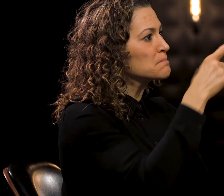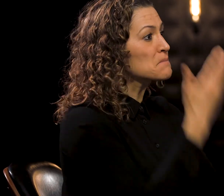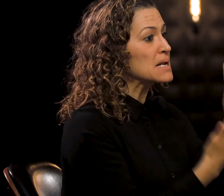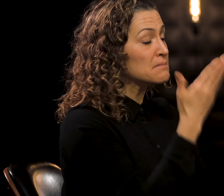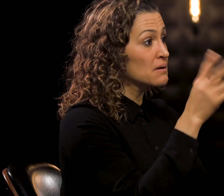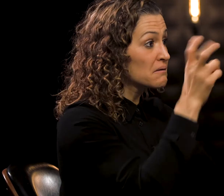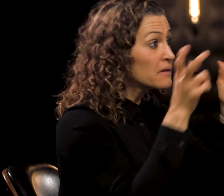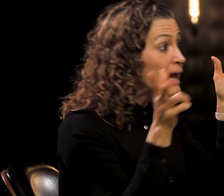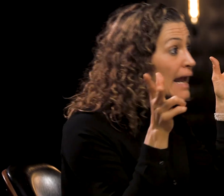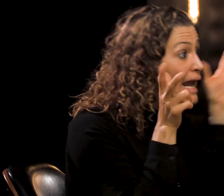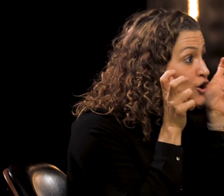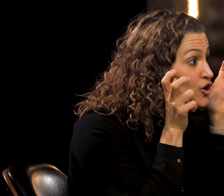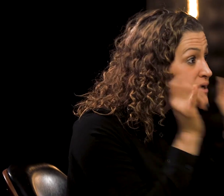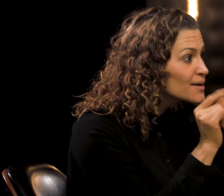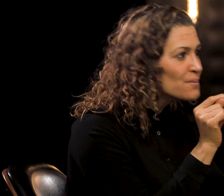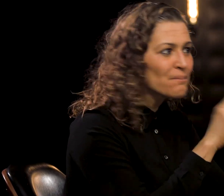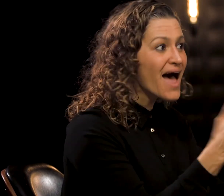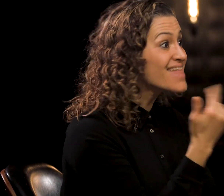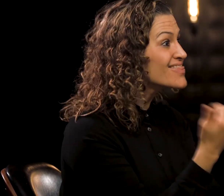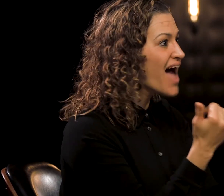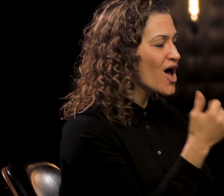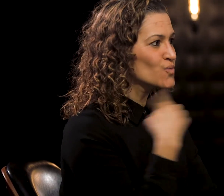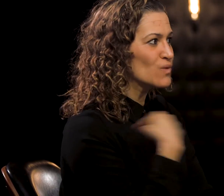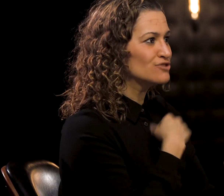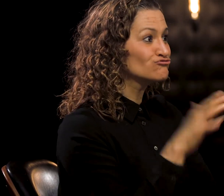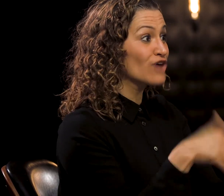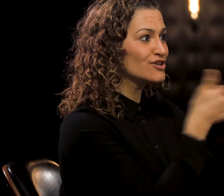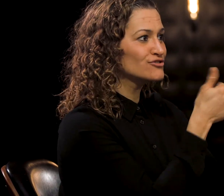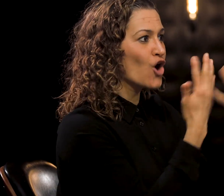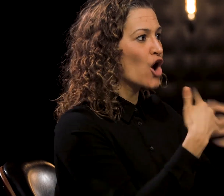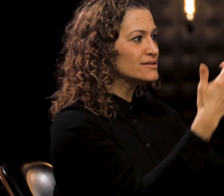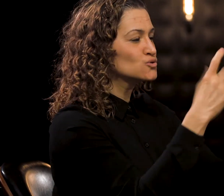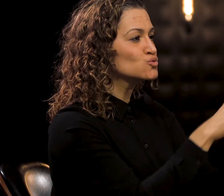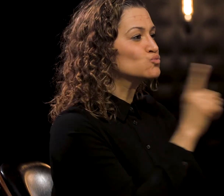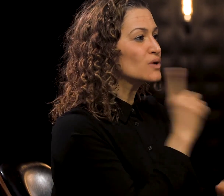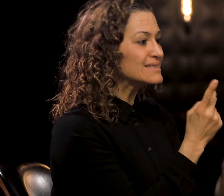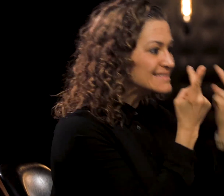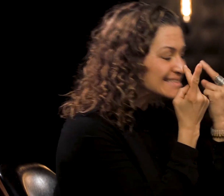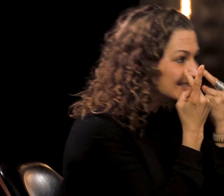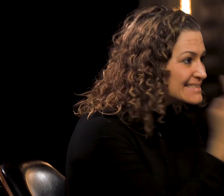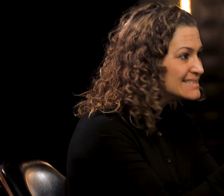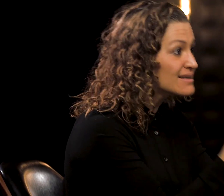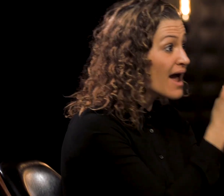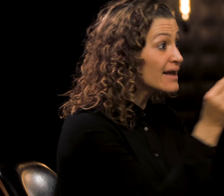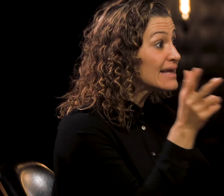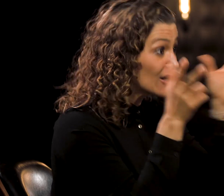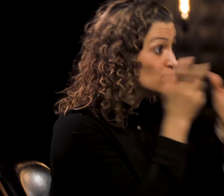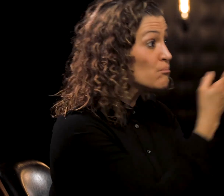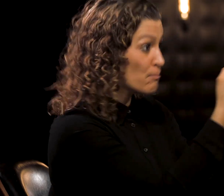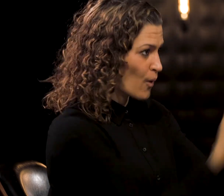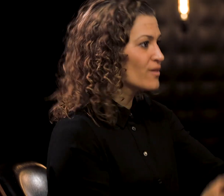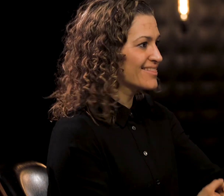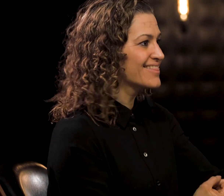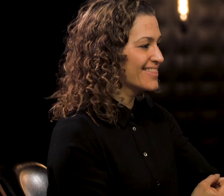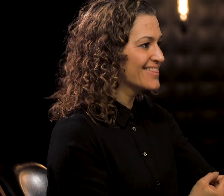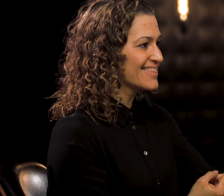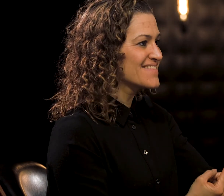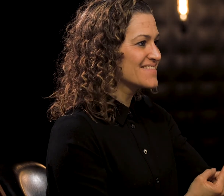Dawn Jani Birley: storytelling. I think that many people have Dawn Jani Birley: heard it, and now we're challenging them to also